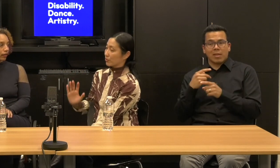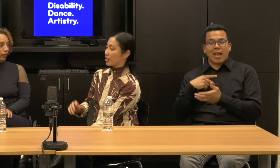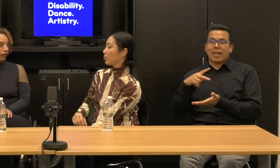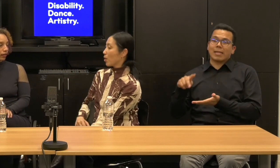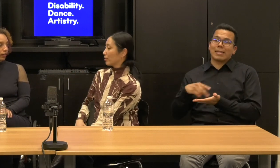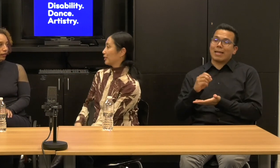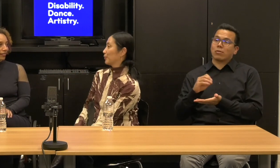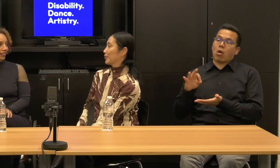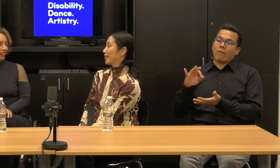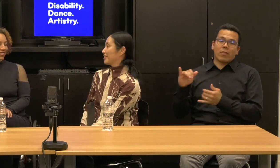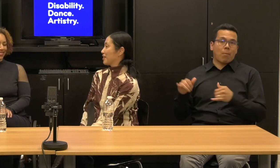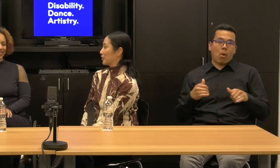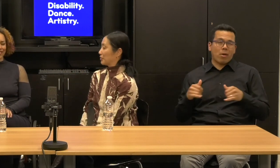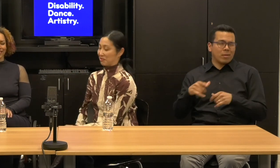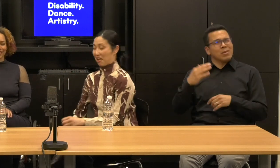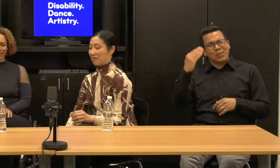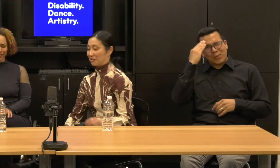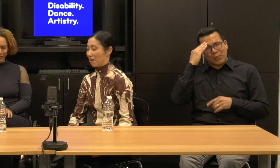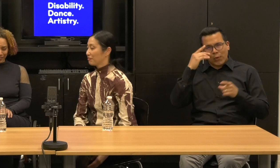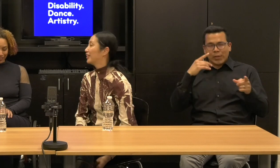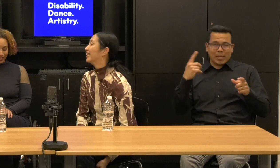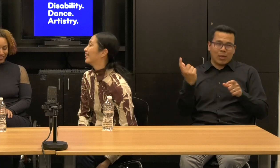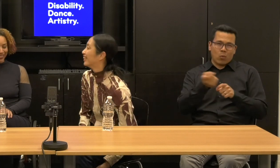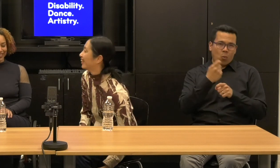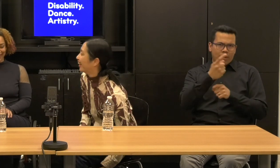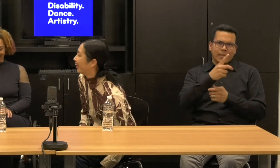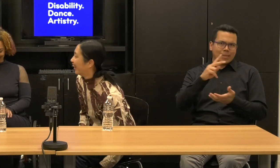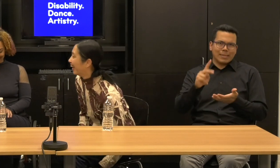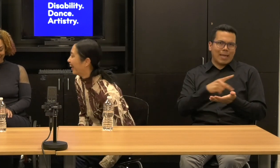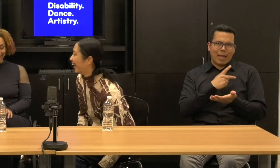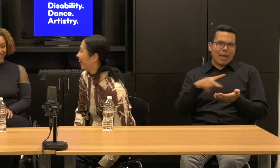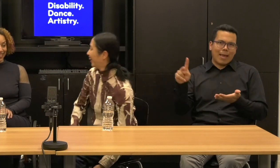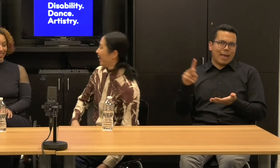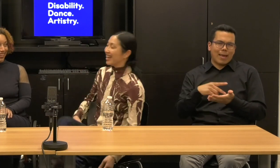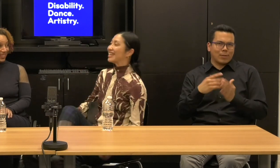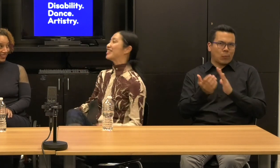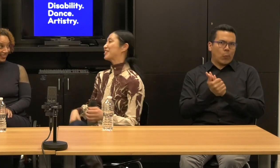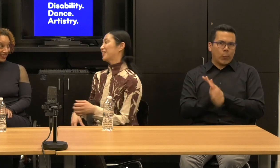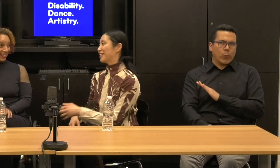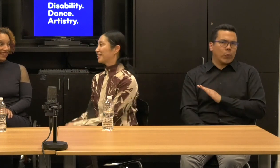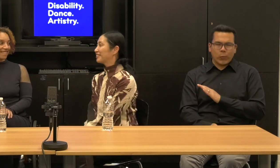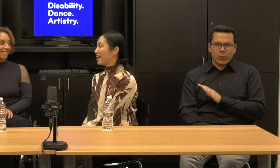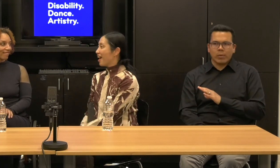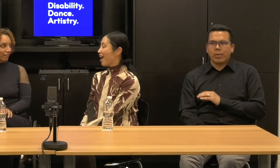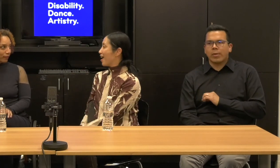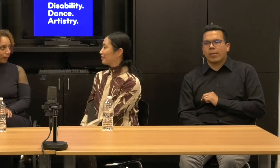Of course he won, was dancing his ass off easily Alice: easily